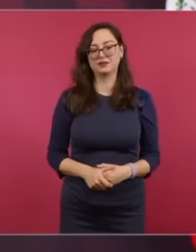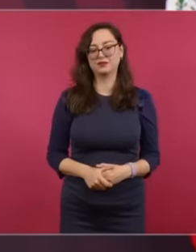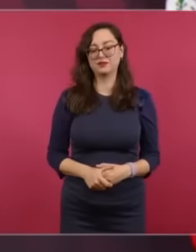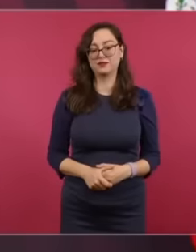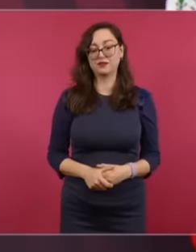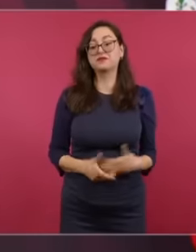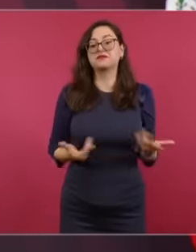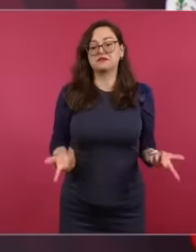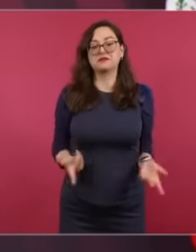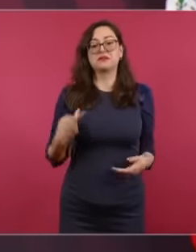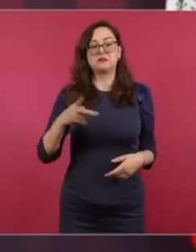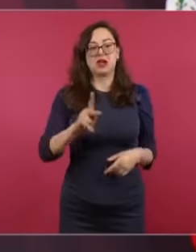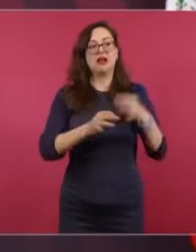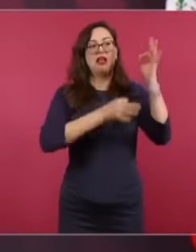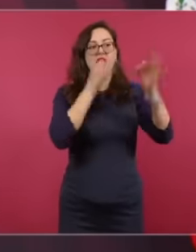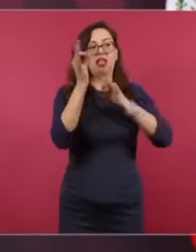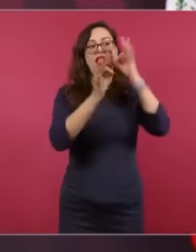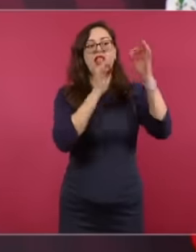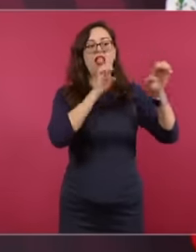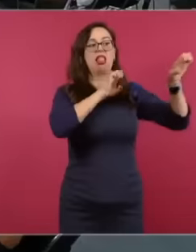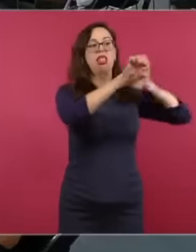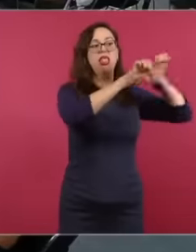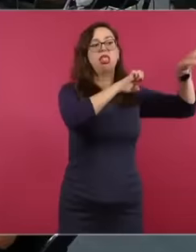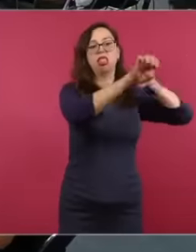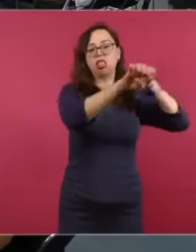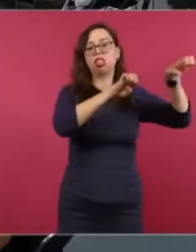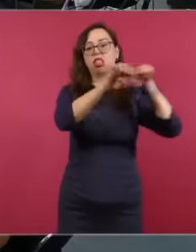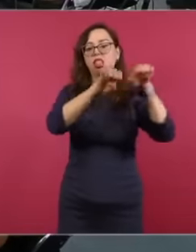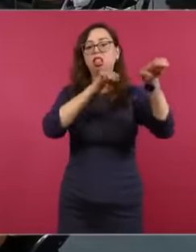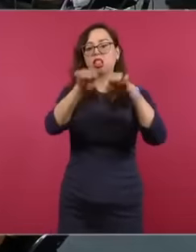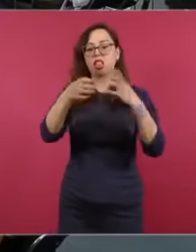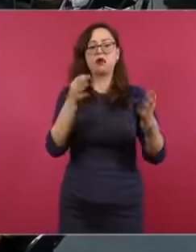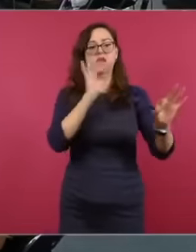you are part of the campaigns against them. So you